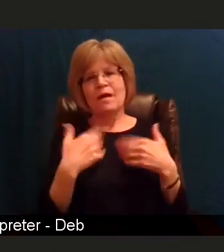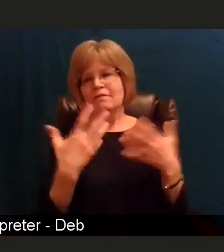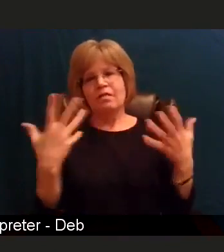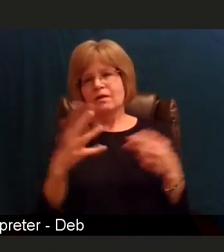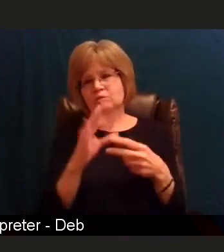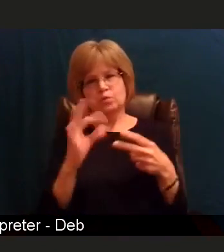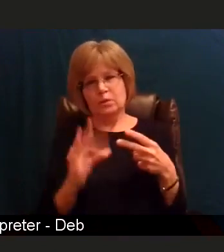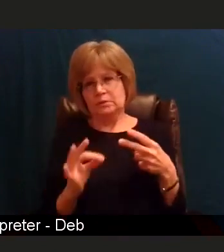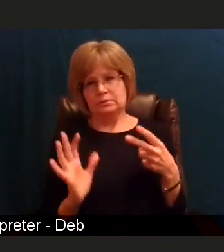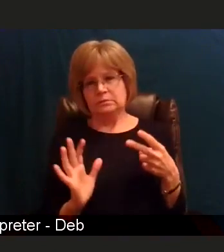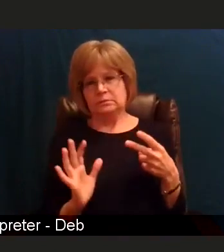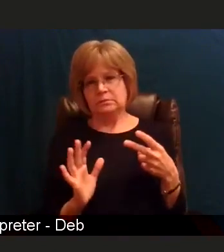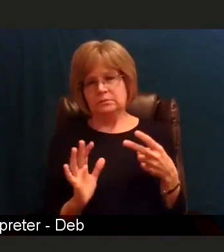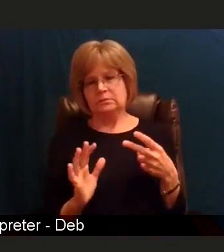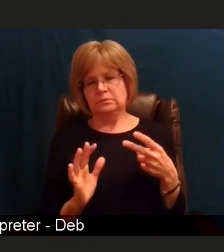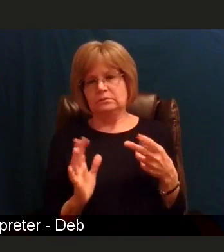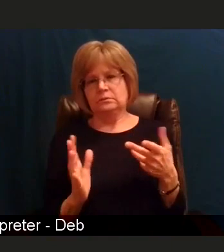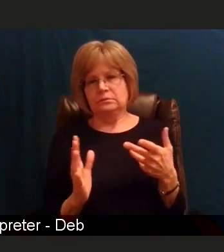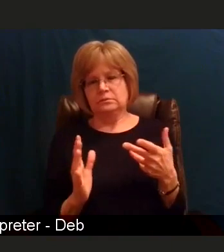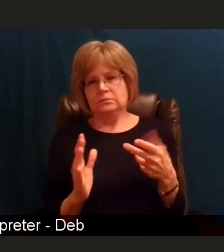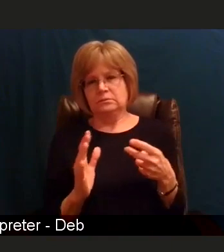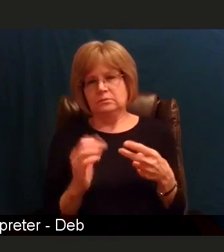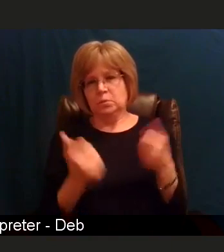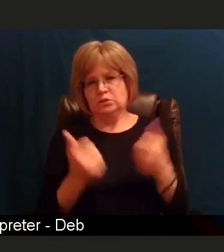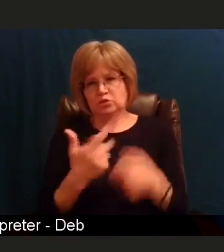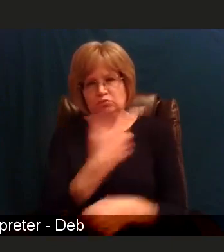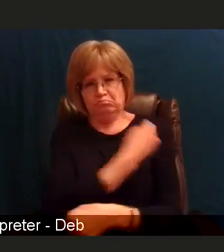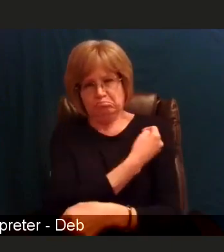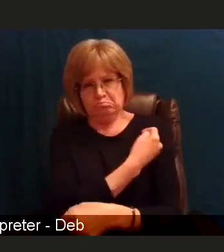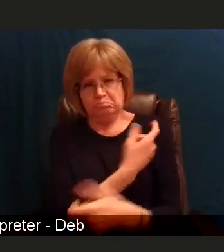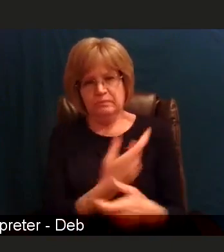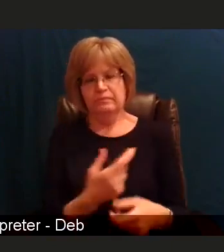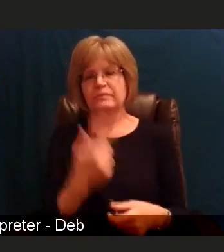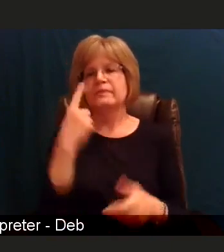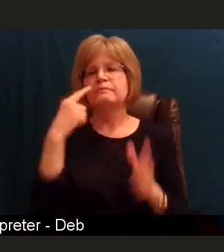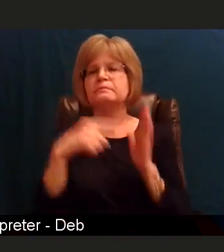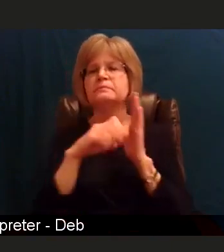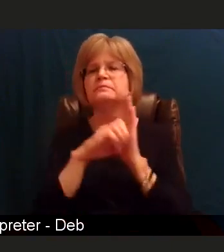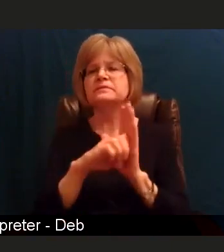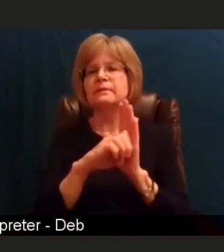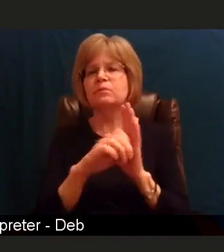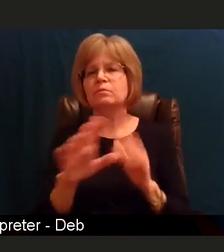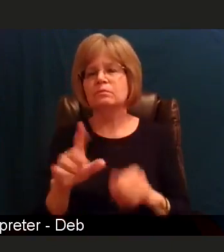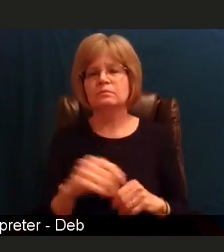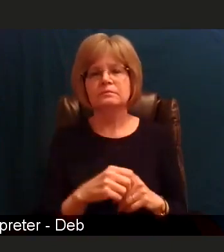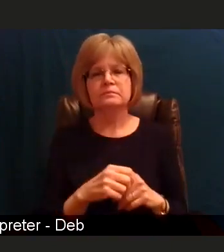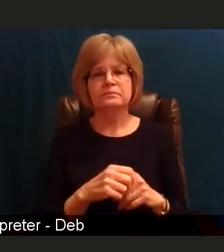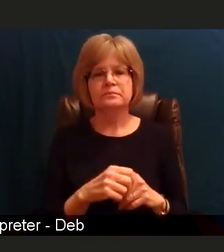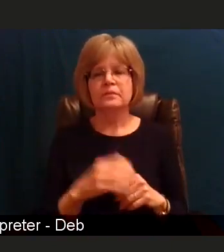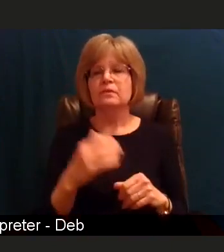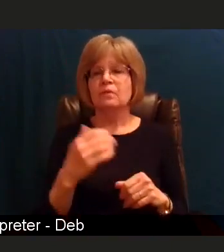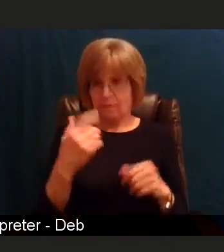or very little choice of which vaccine. So for instance, we initially had Pfizer vaccine